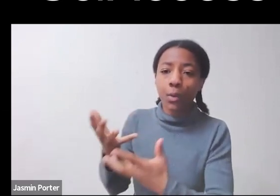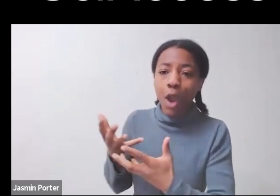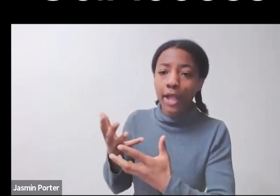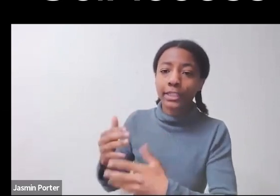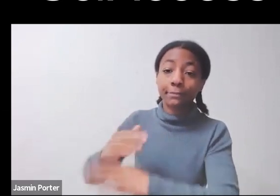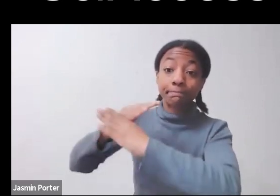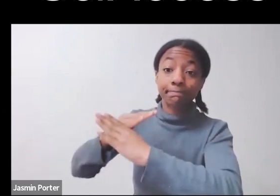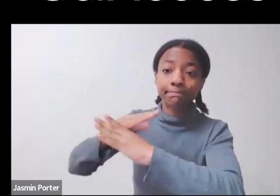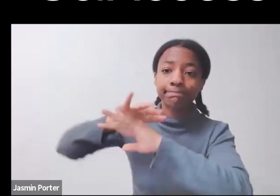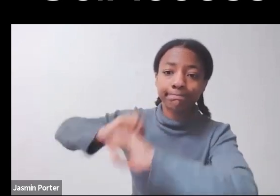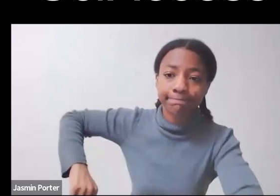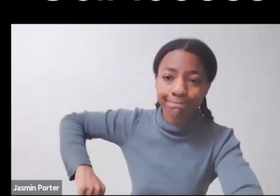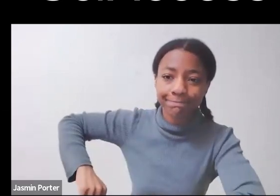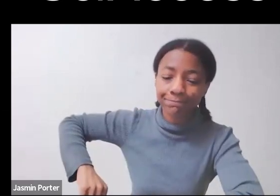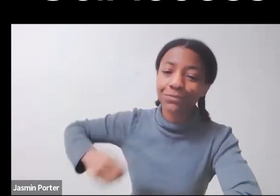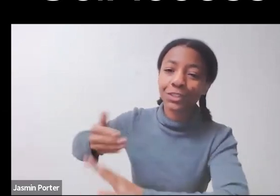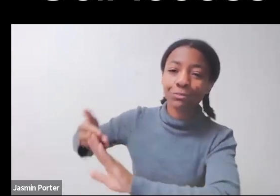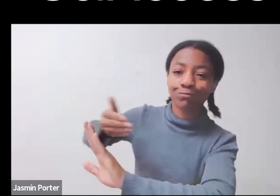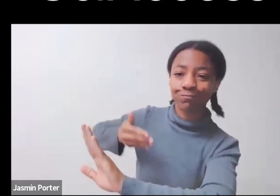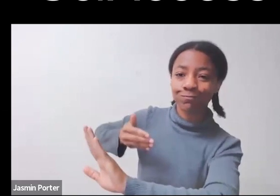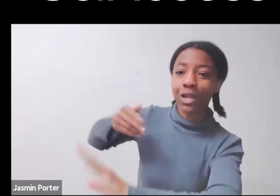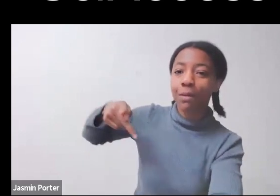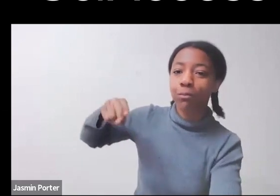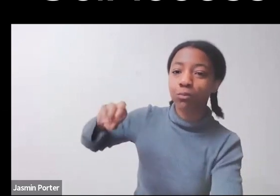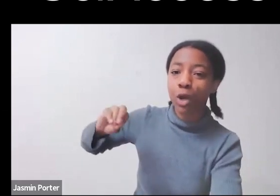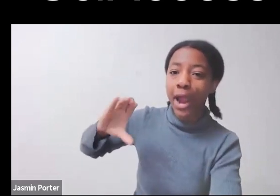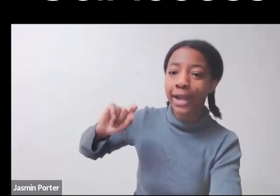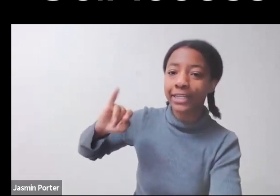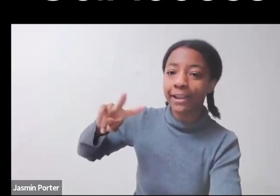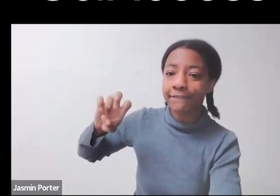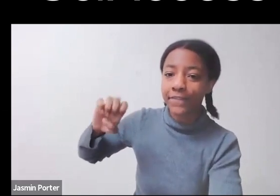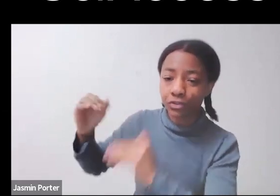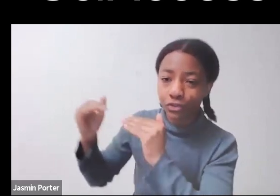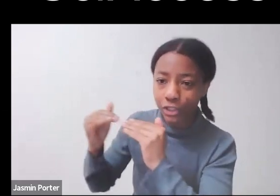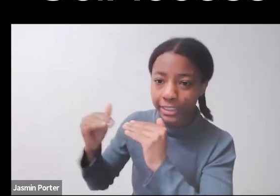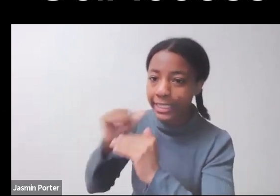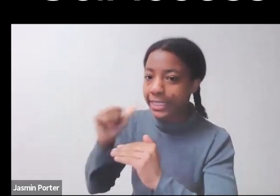on law and lawsuits, and we focus more